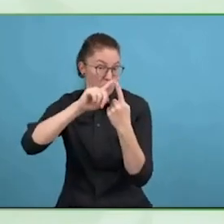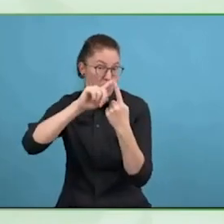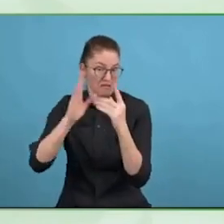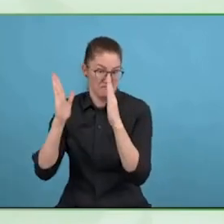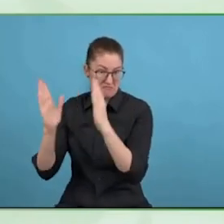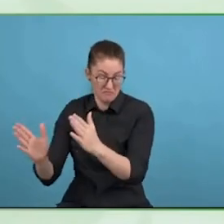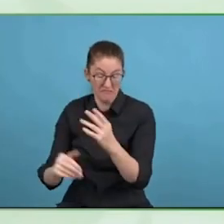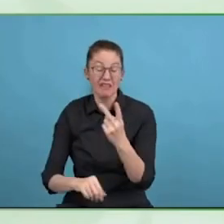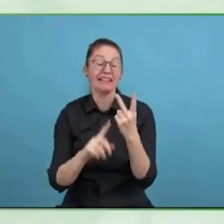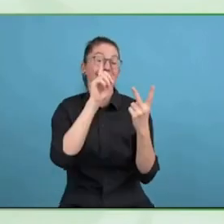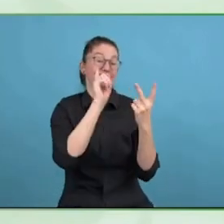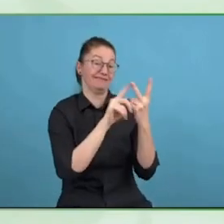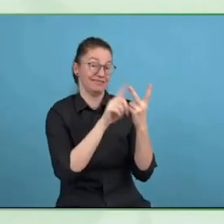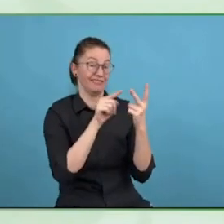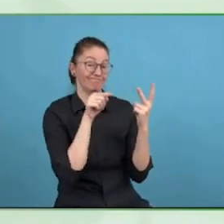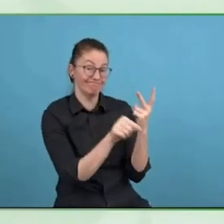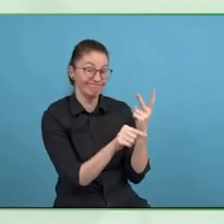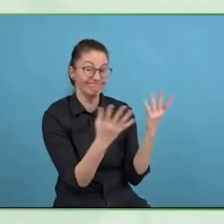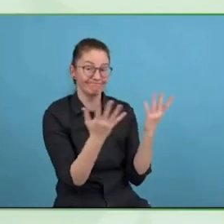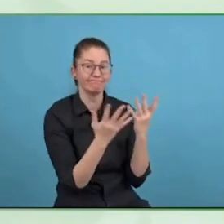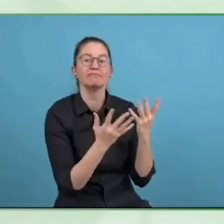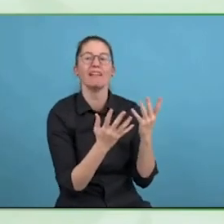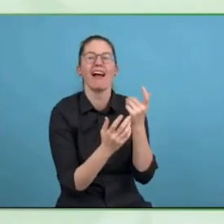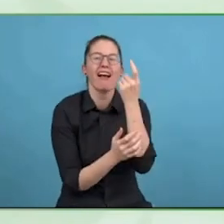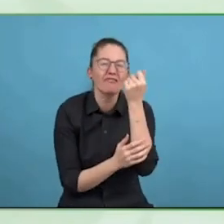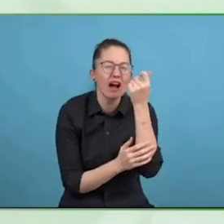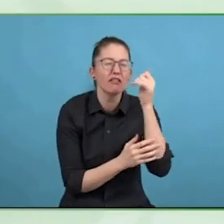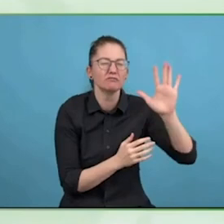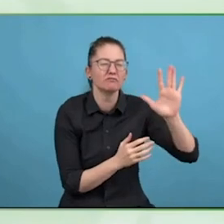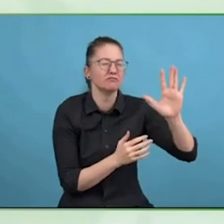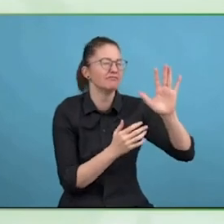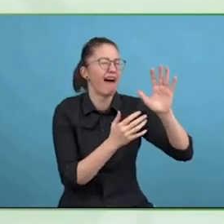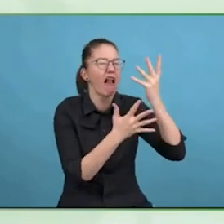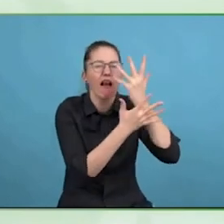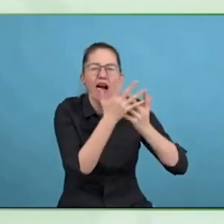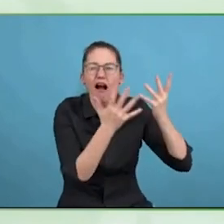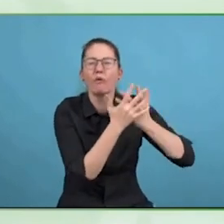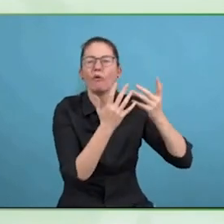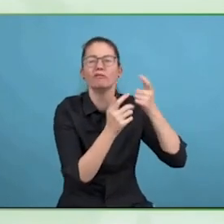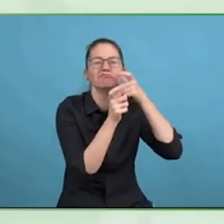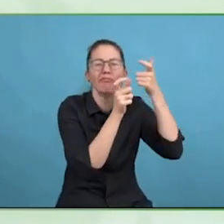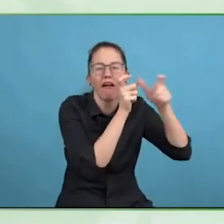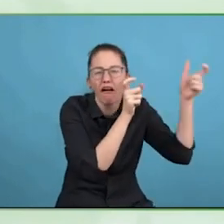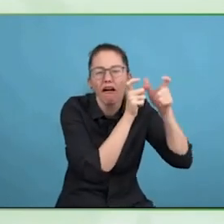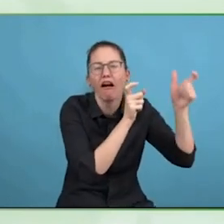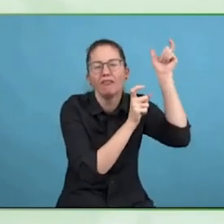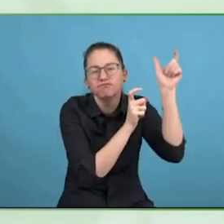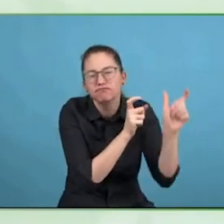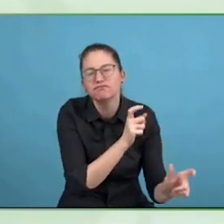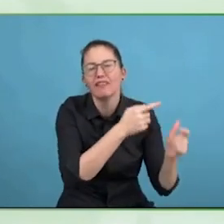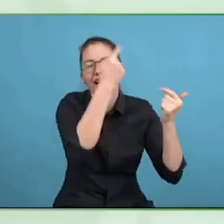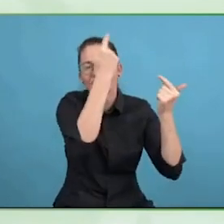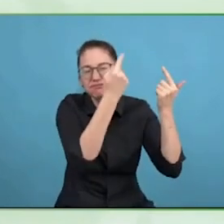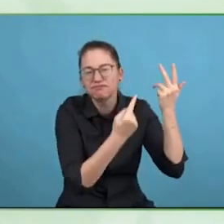I can look them up. I have had a gentlemen shown me that it is five minutes. Do you want to add something quickly to that? And then I am going to ask you to summarize.